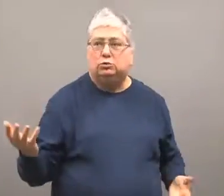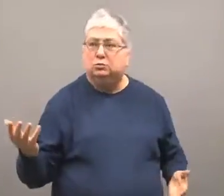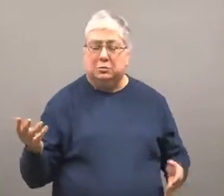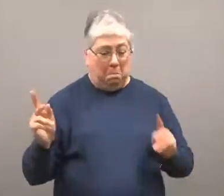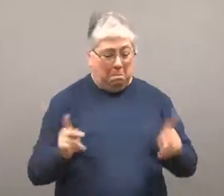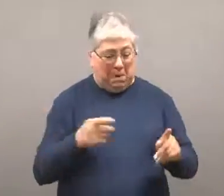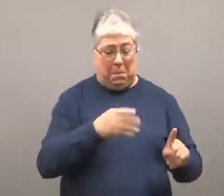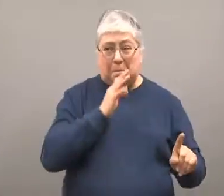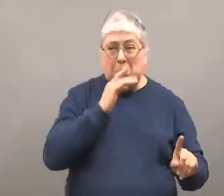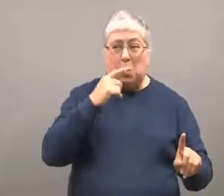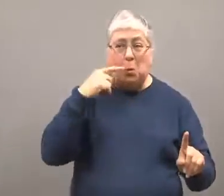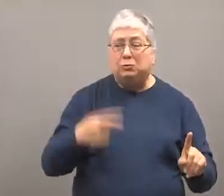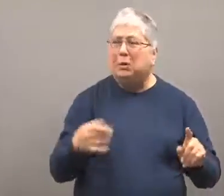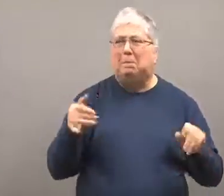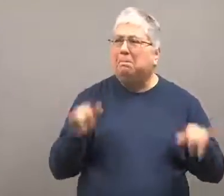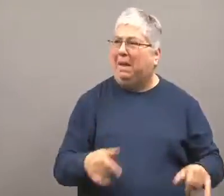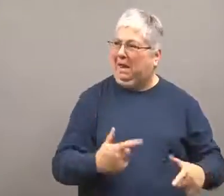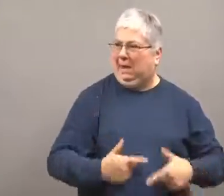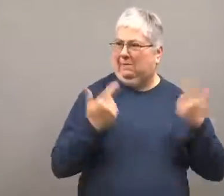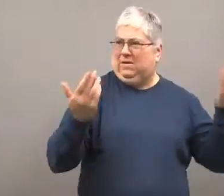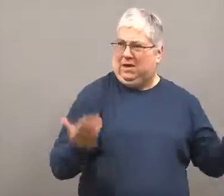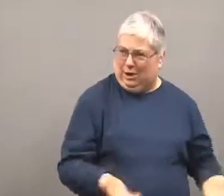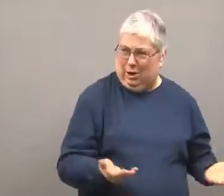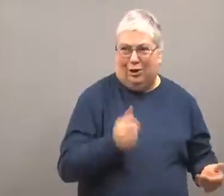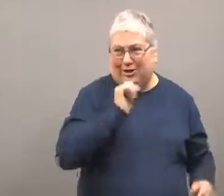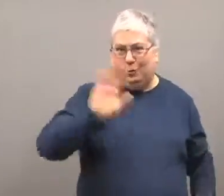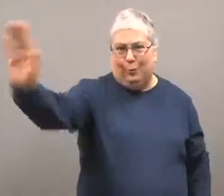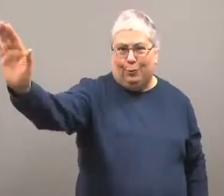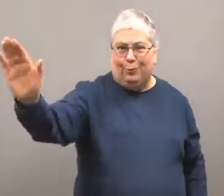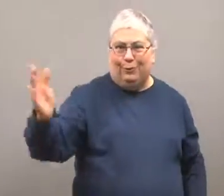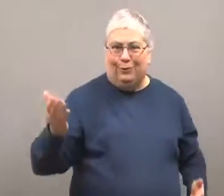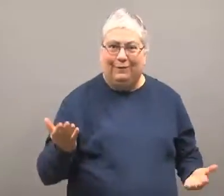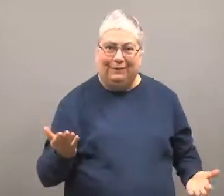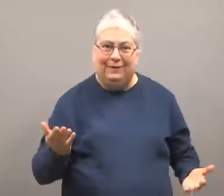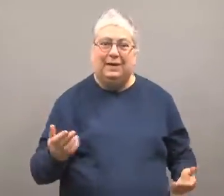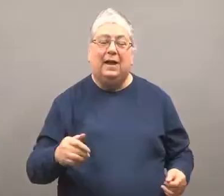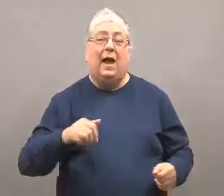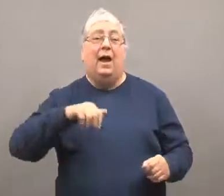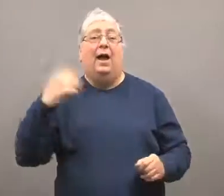Russian speaking residents were citizens of Ukraine, not Russia.